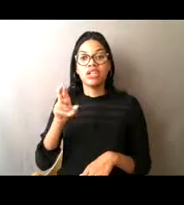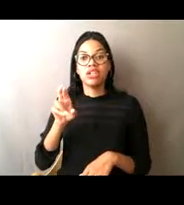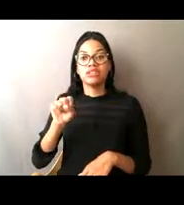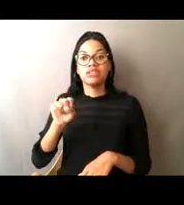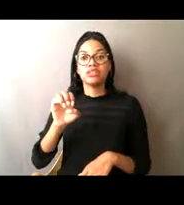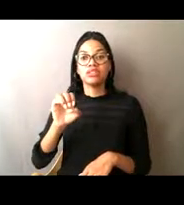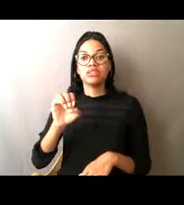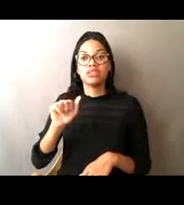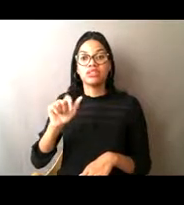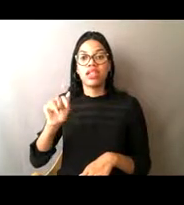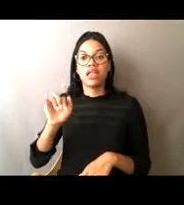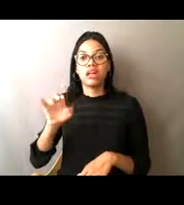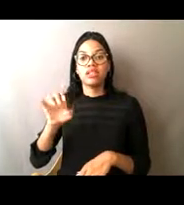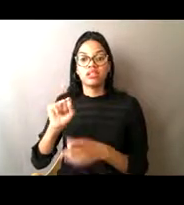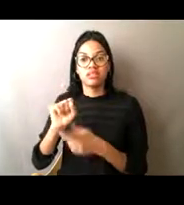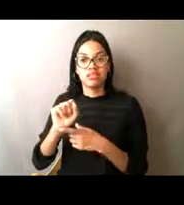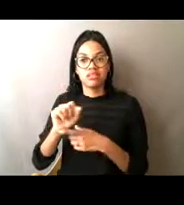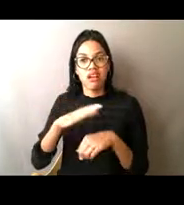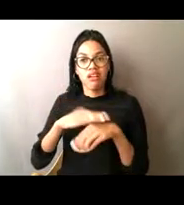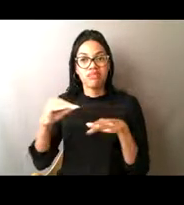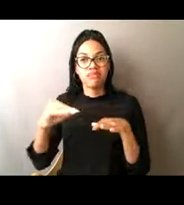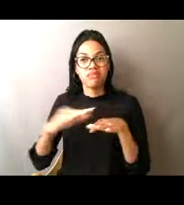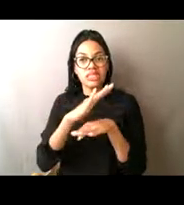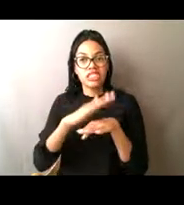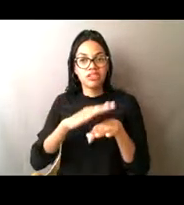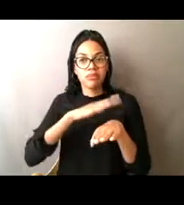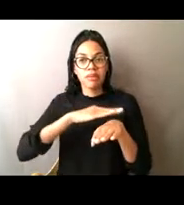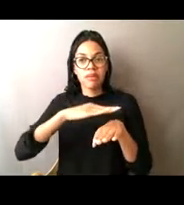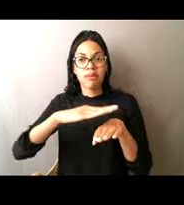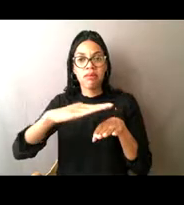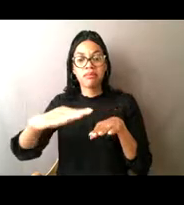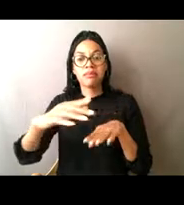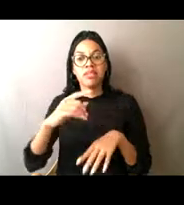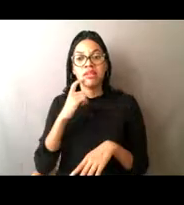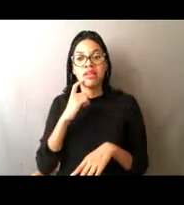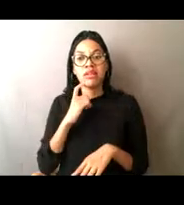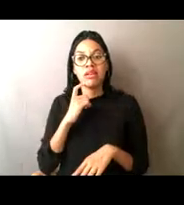Through the investigation we found there was a shotgun that shot the Steller sea lions.